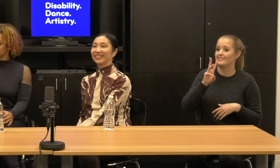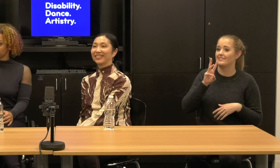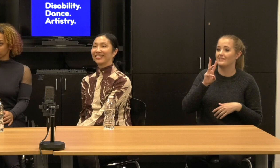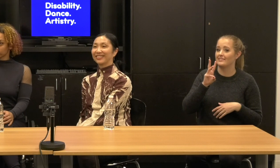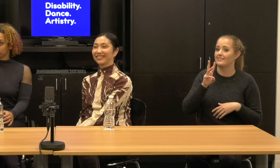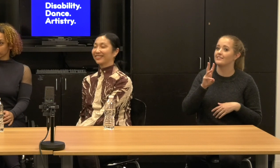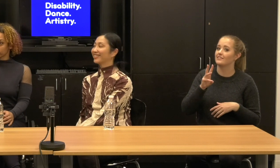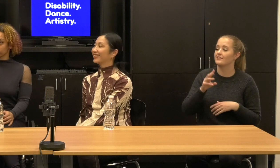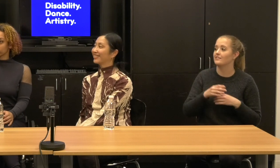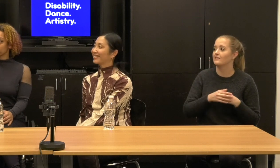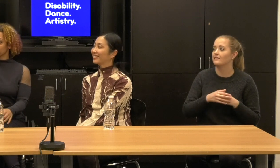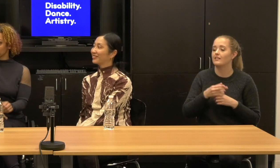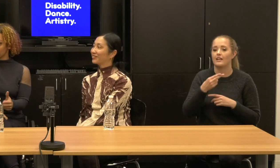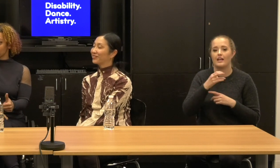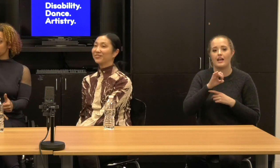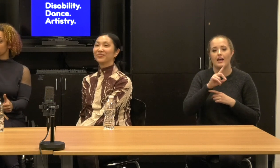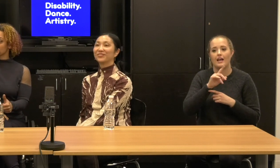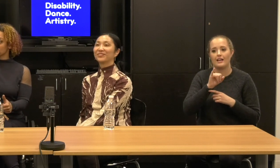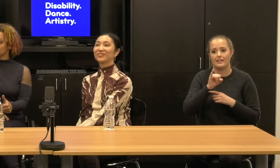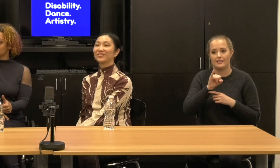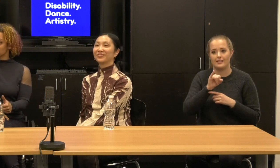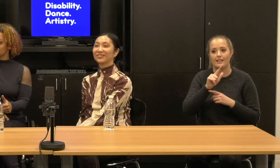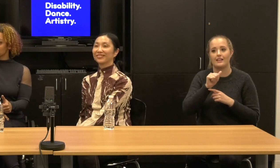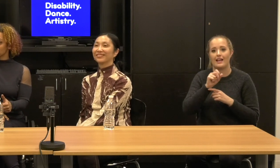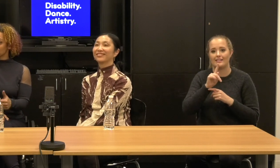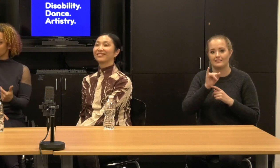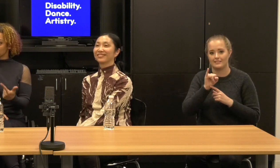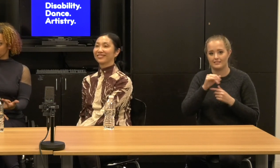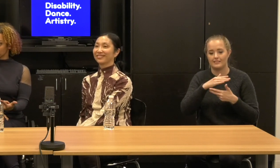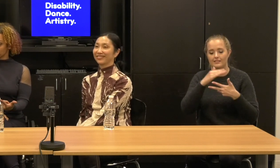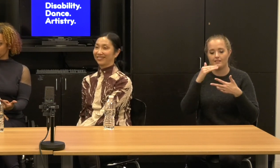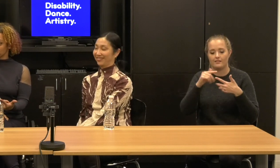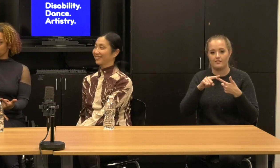So they were Heidi Lot ski, dance, full radius access, dance.